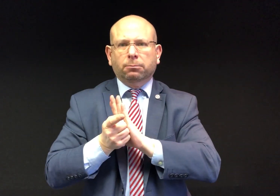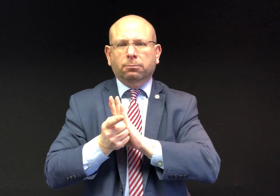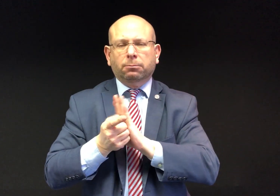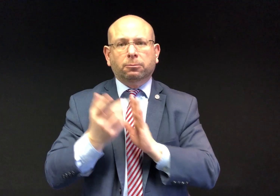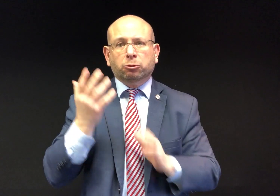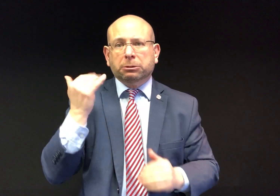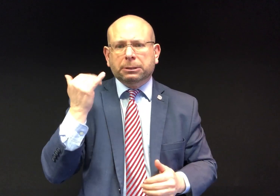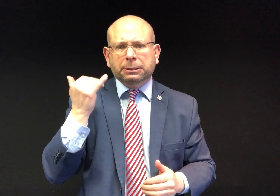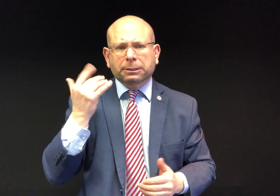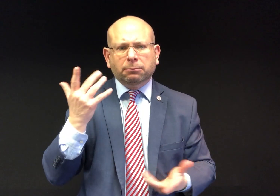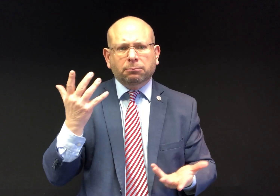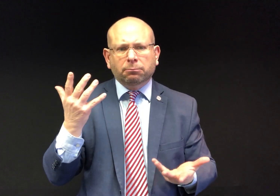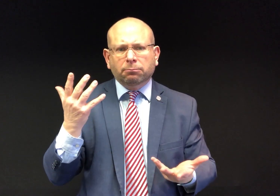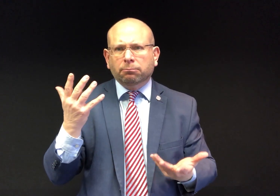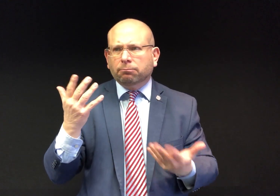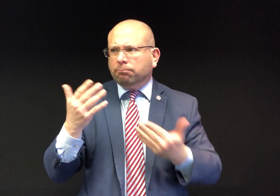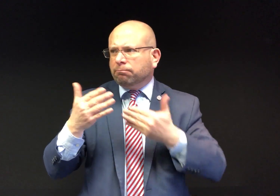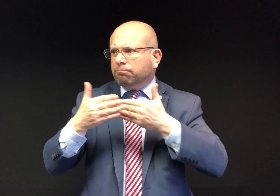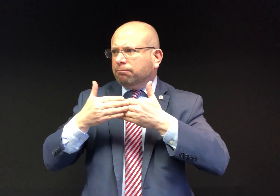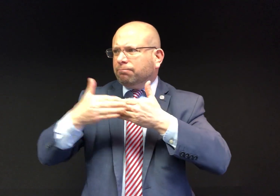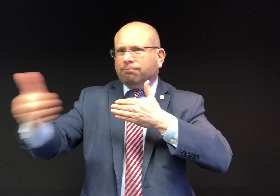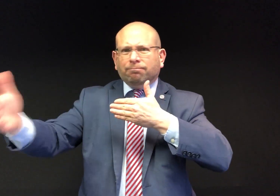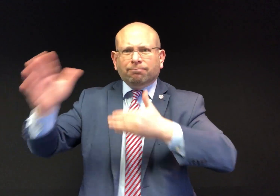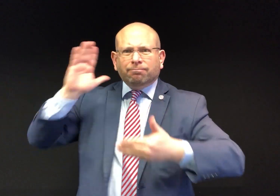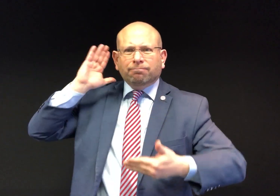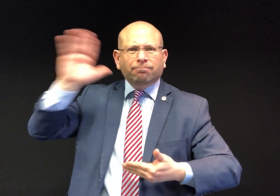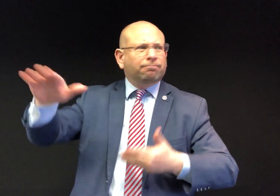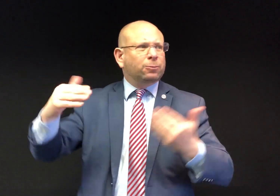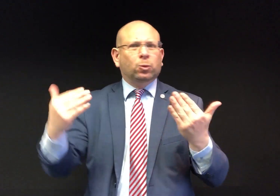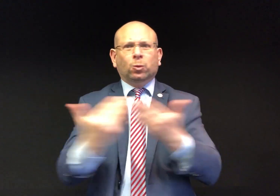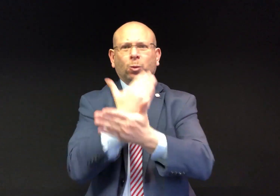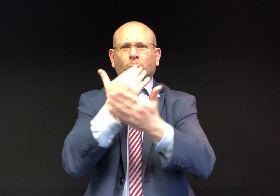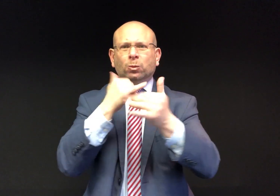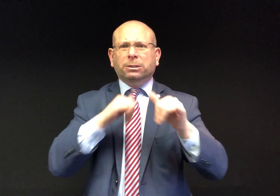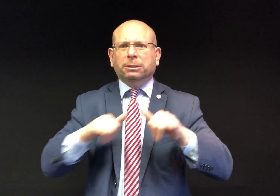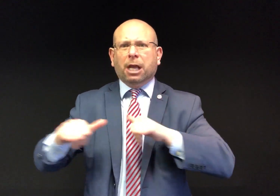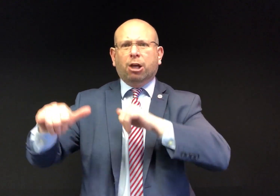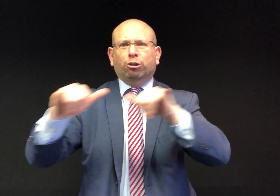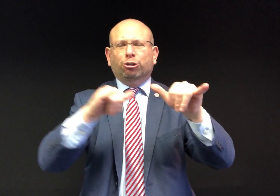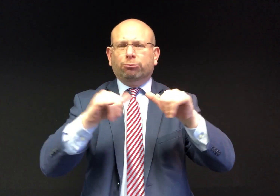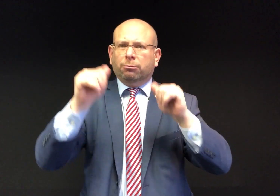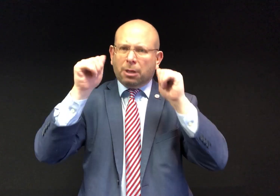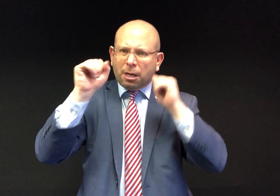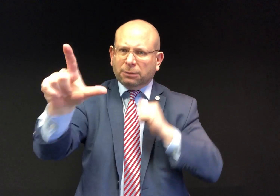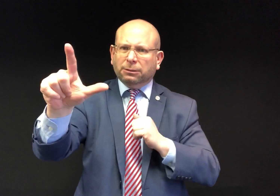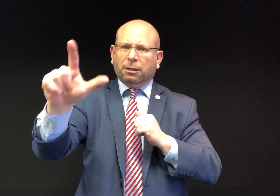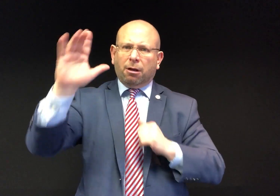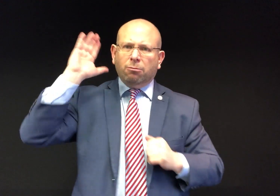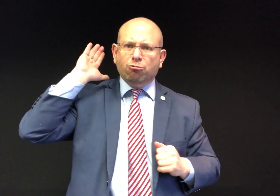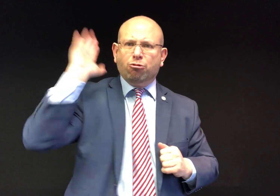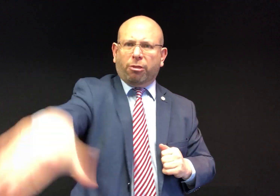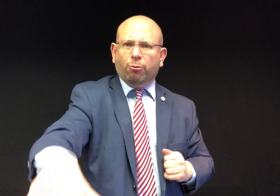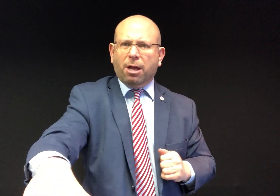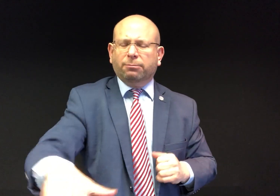This creates a new standard by providing ASL for accessibility.